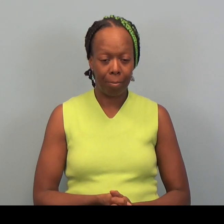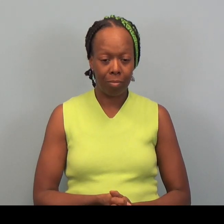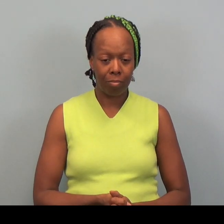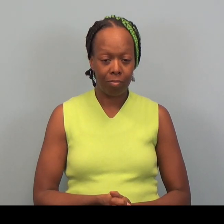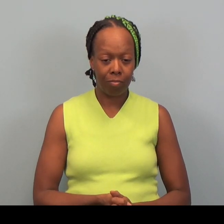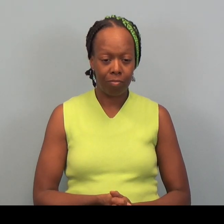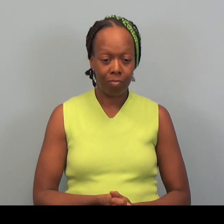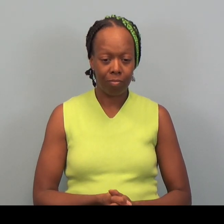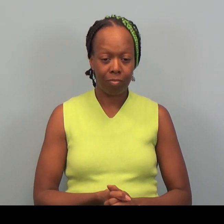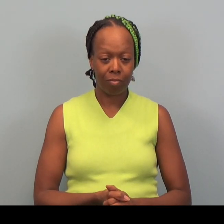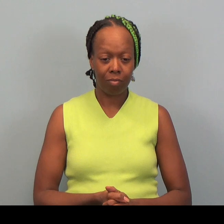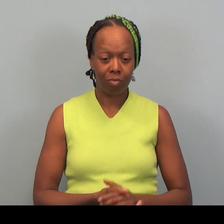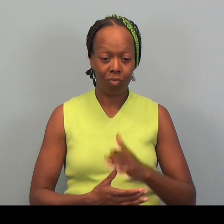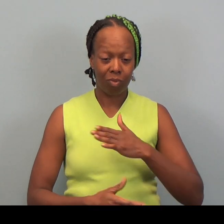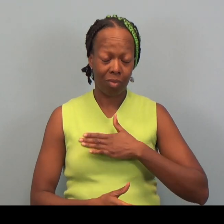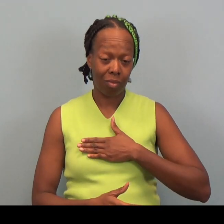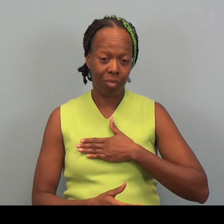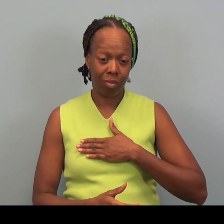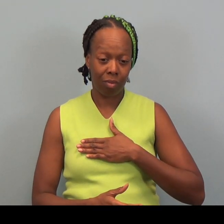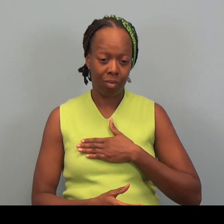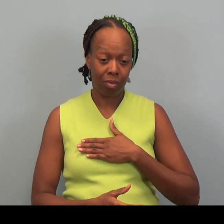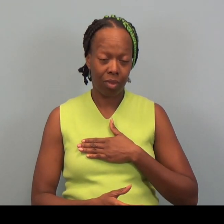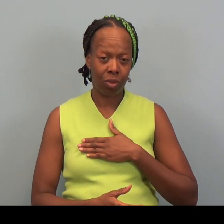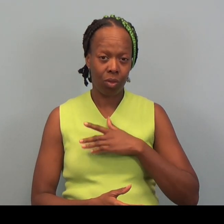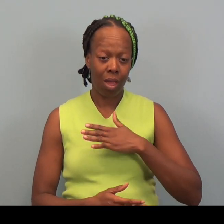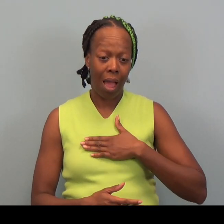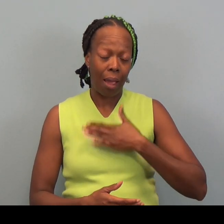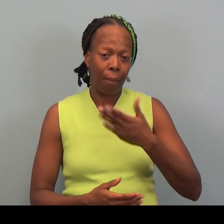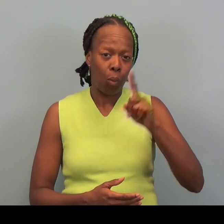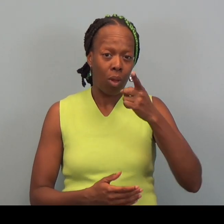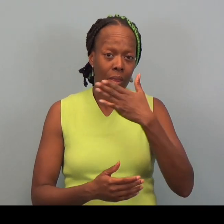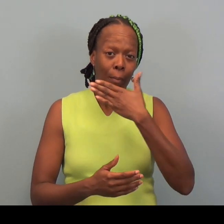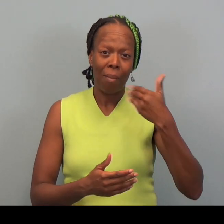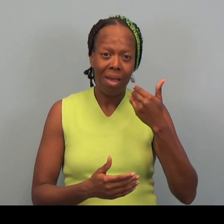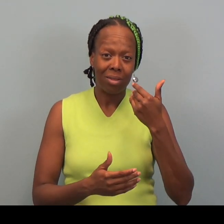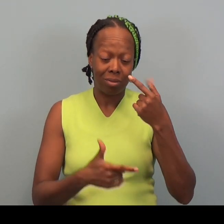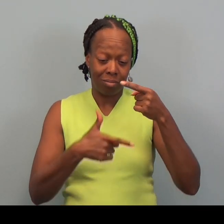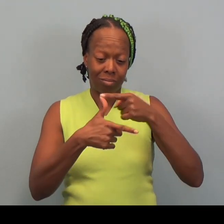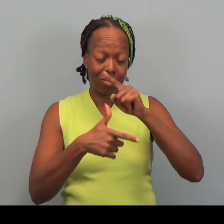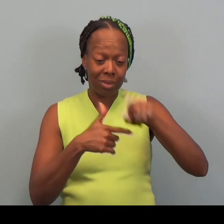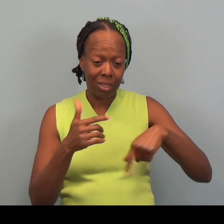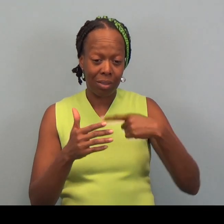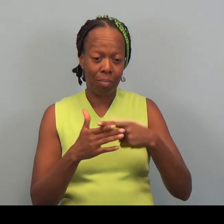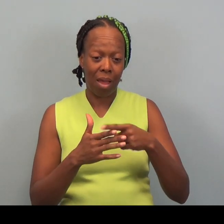I have to say that one of the best things about tax site at Community Action Duluth